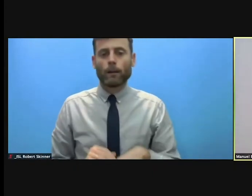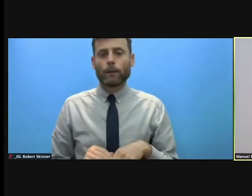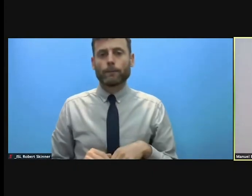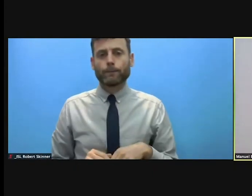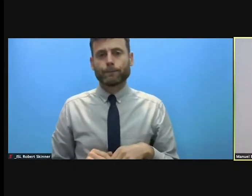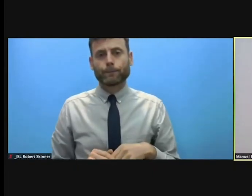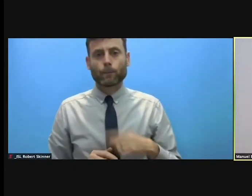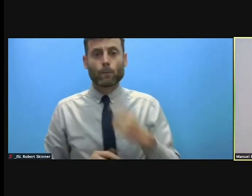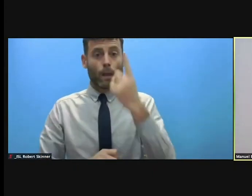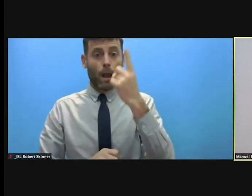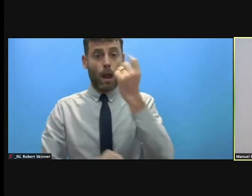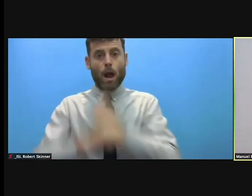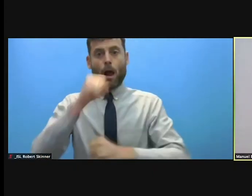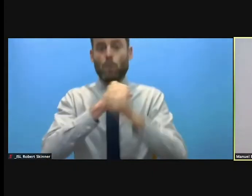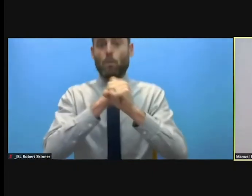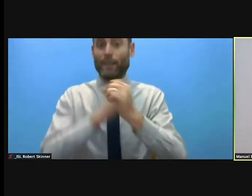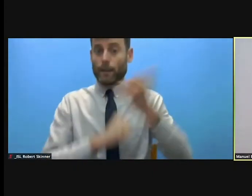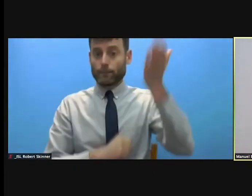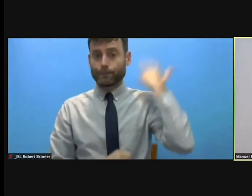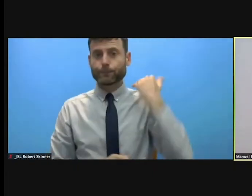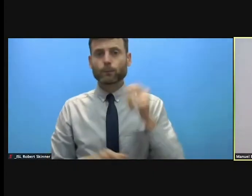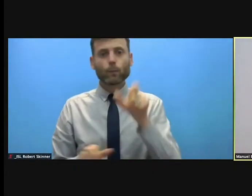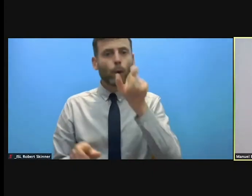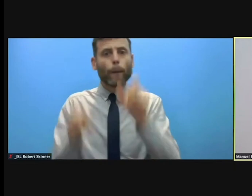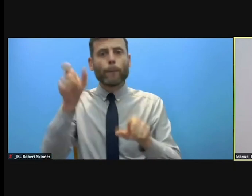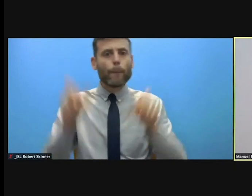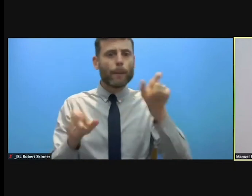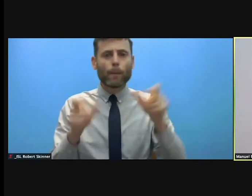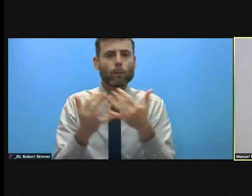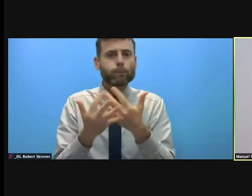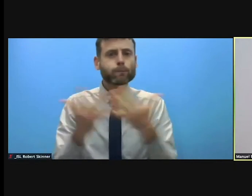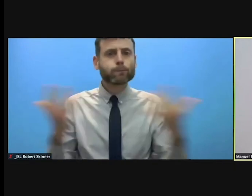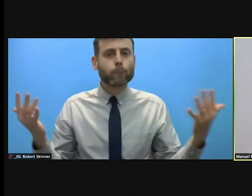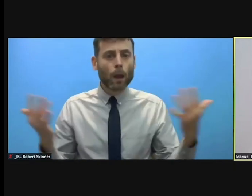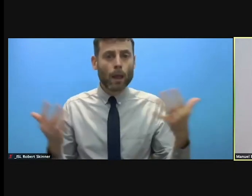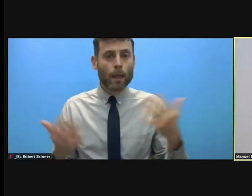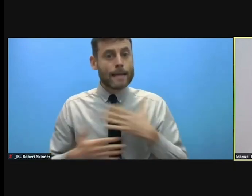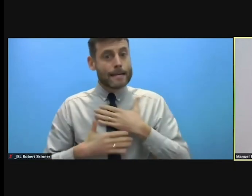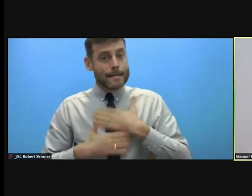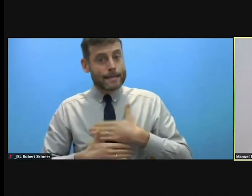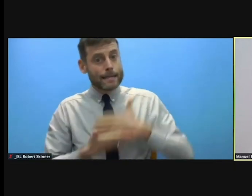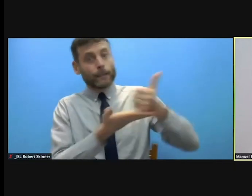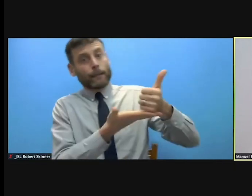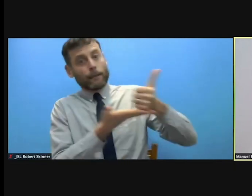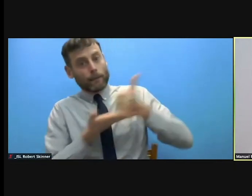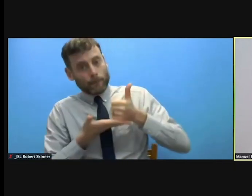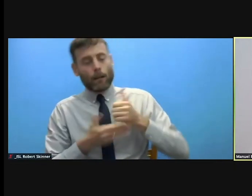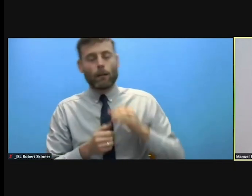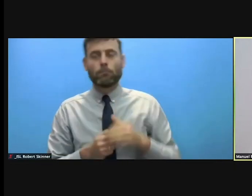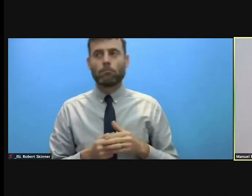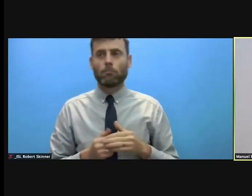the number of people in need of humanitarian assistance as I said raised to over 400 million.